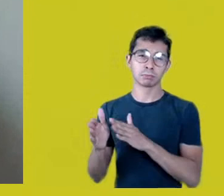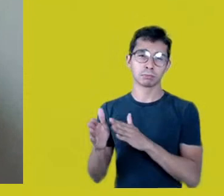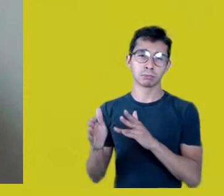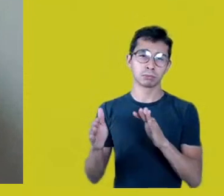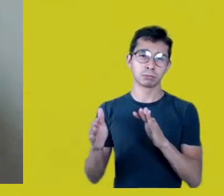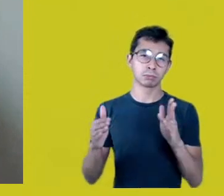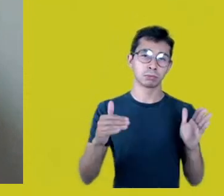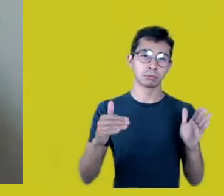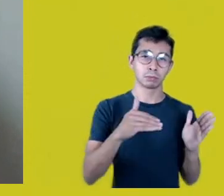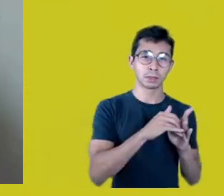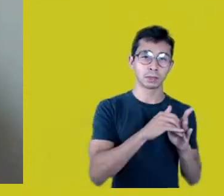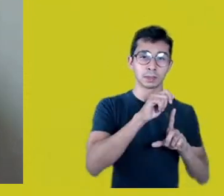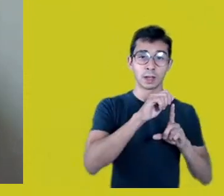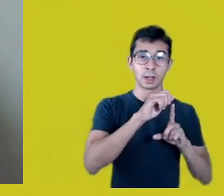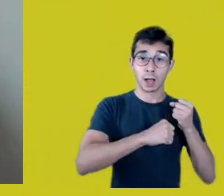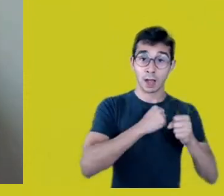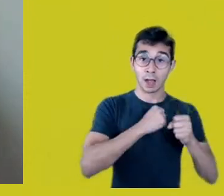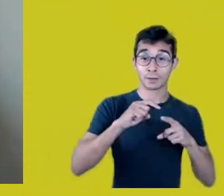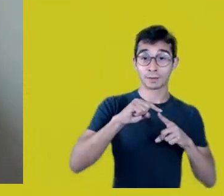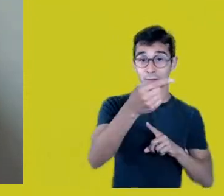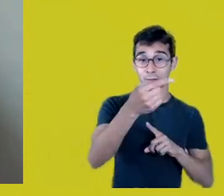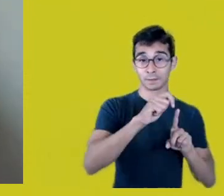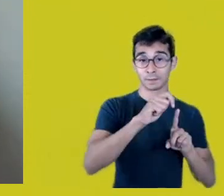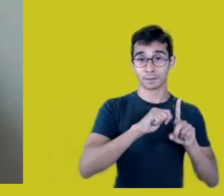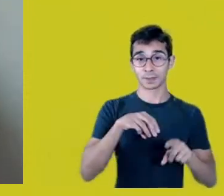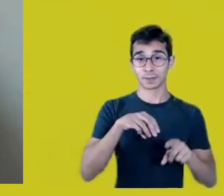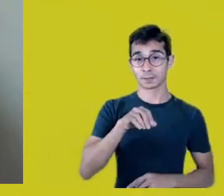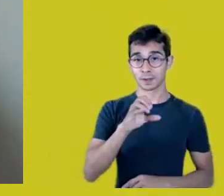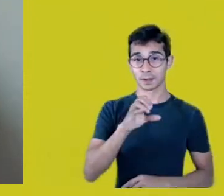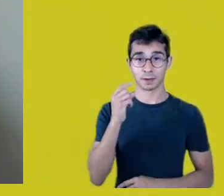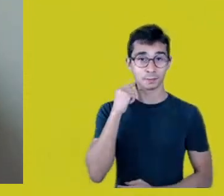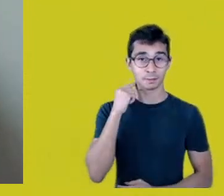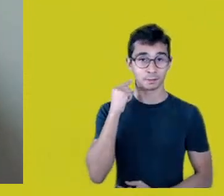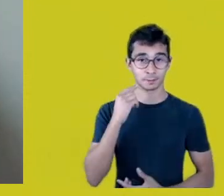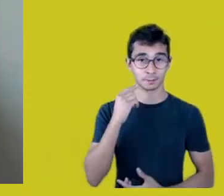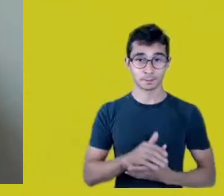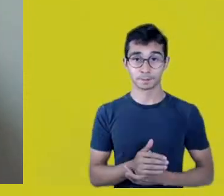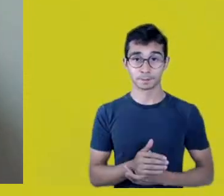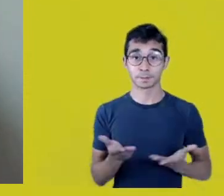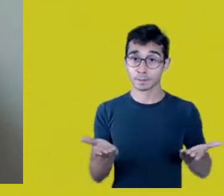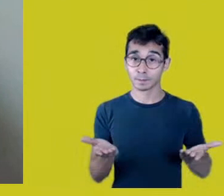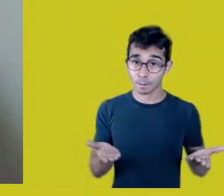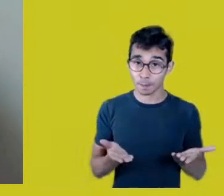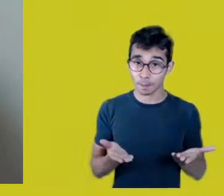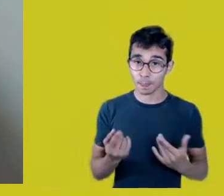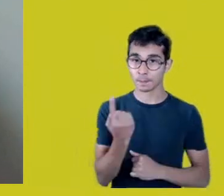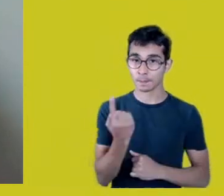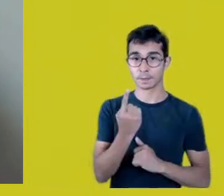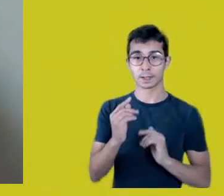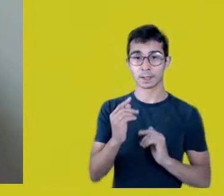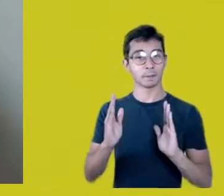Of these three stages, we’re in the first one, called Opening the Yards.